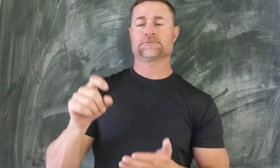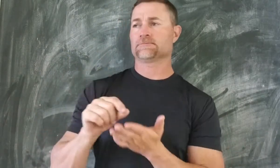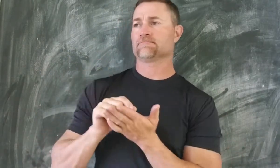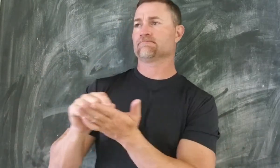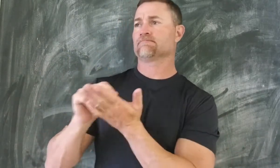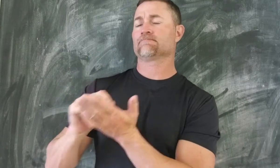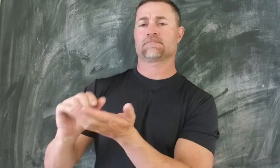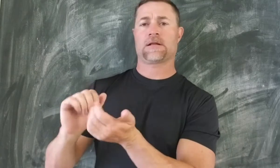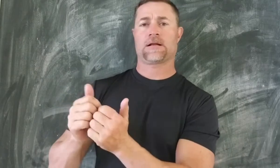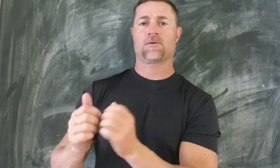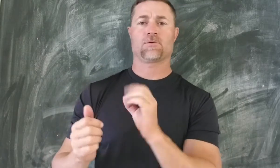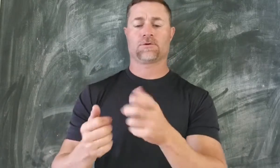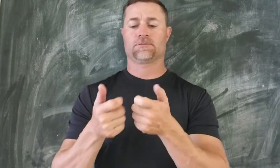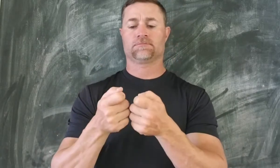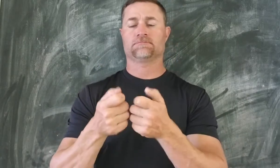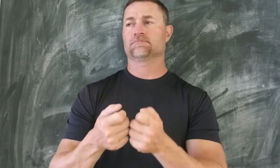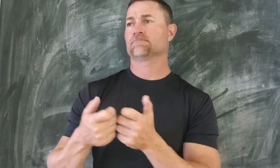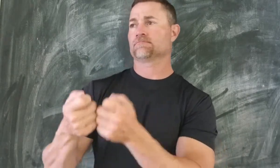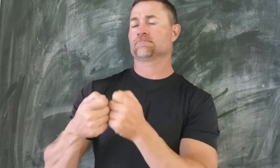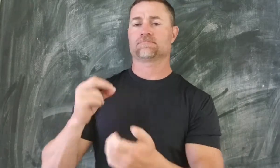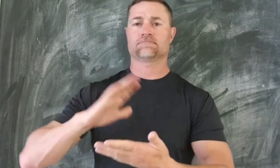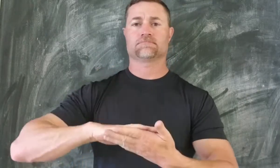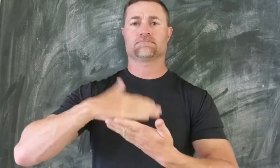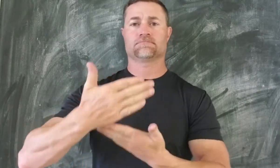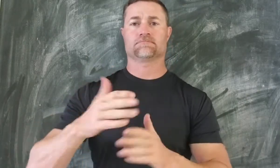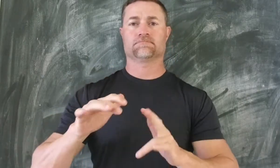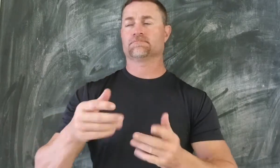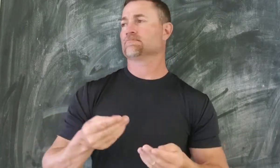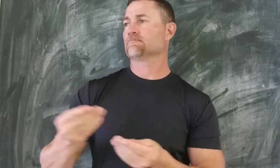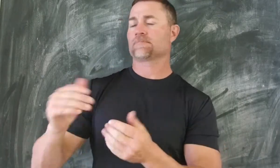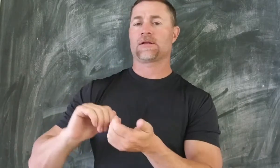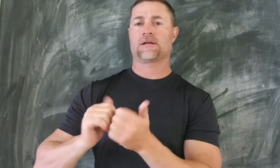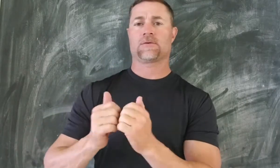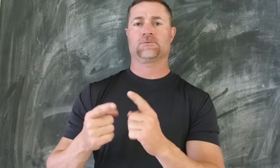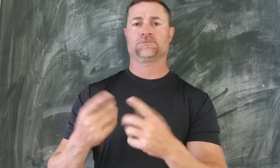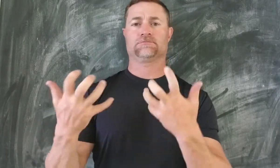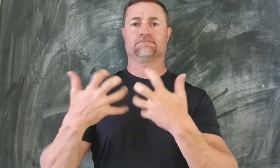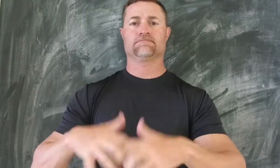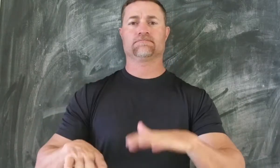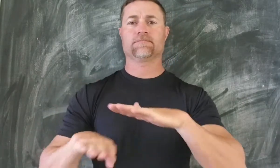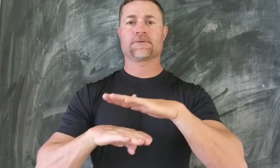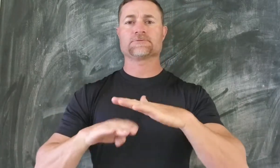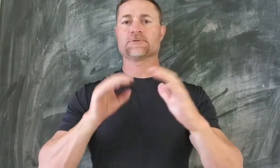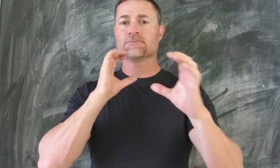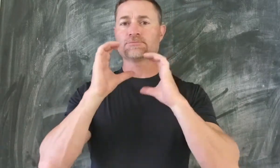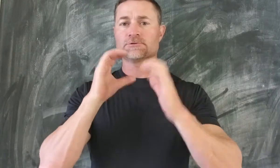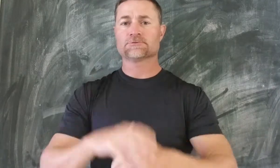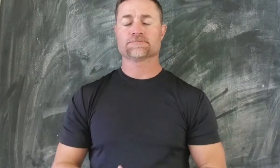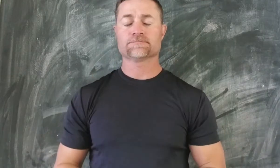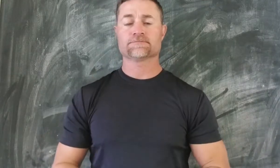Communicating by notes, smartphones, or laptops. How to work out a basic way of communication.